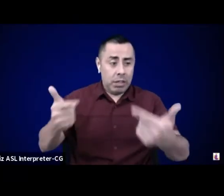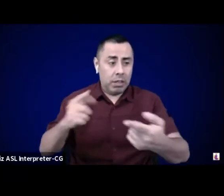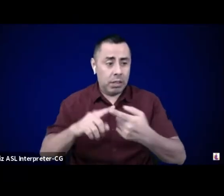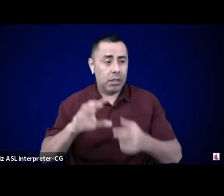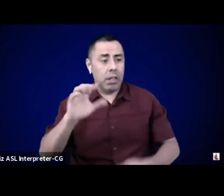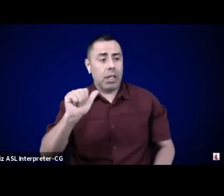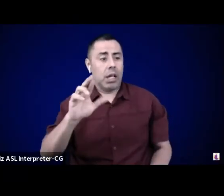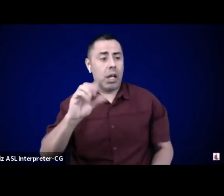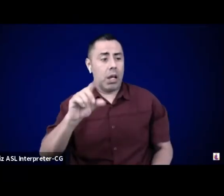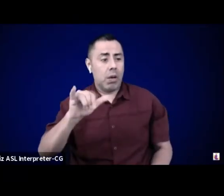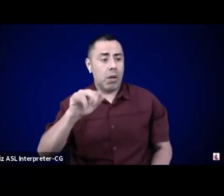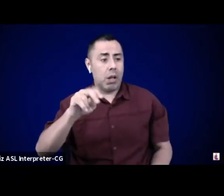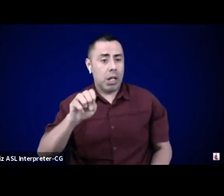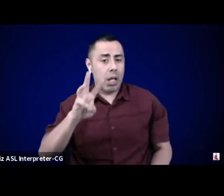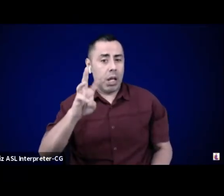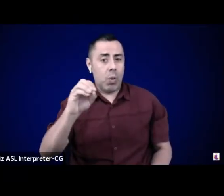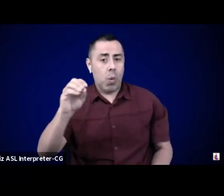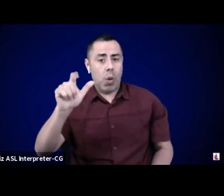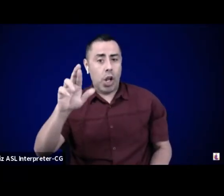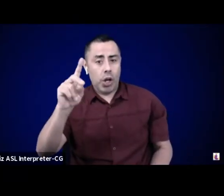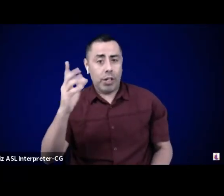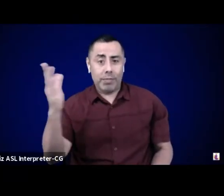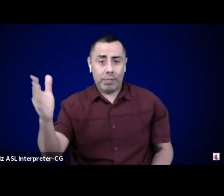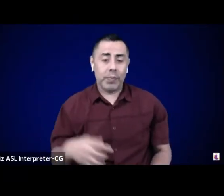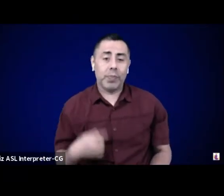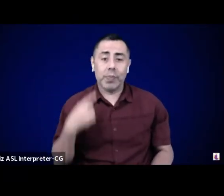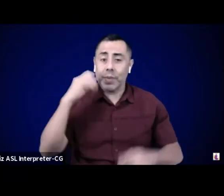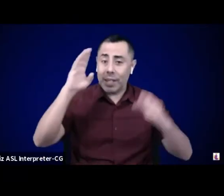Hey, everyone. Welcome. My name's Caroline.